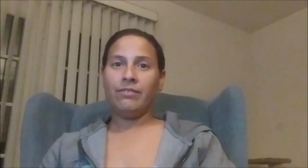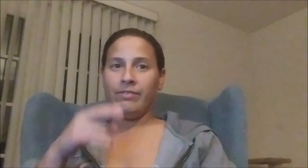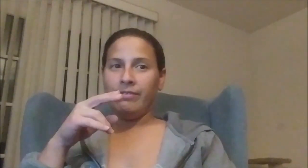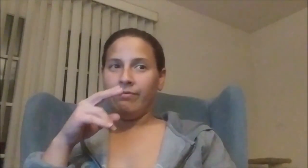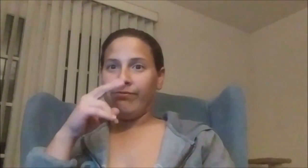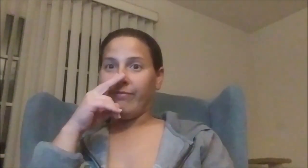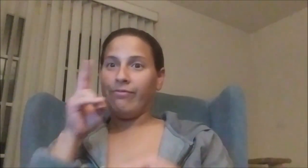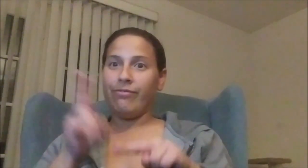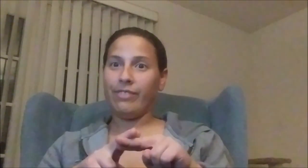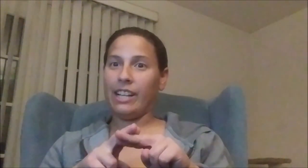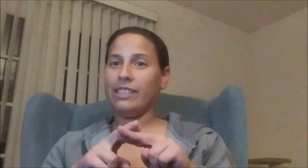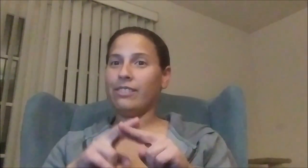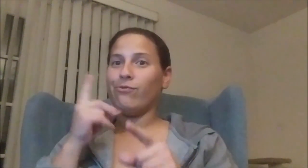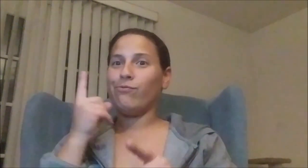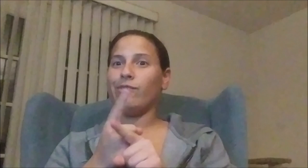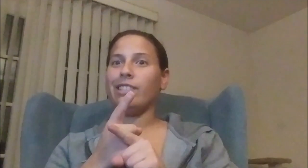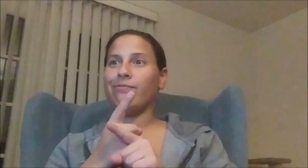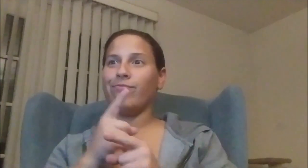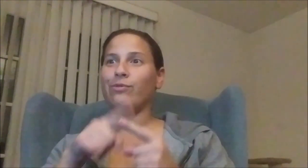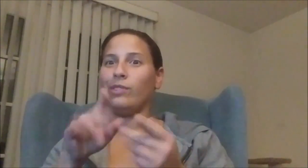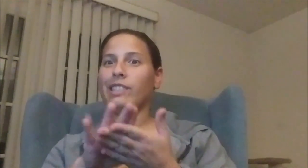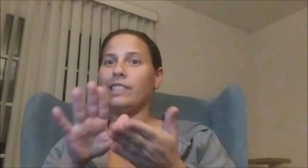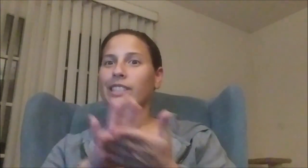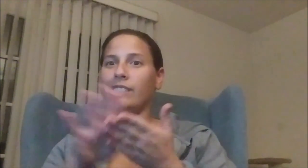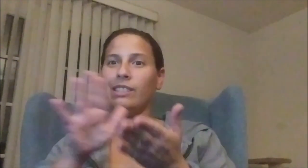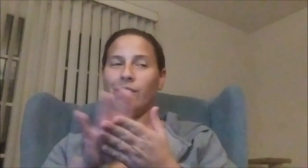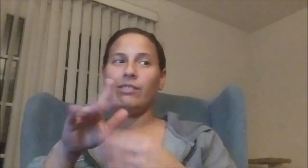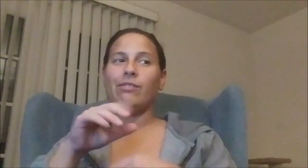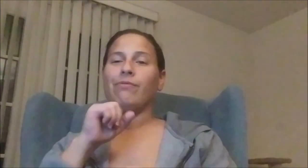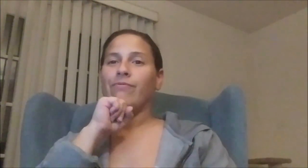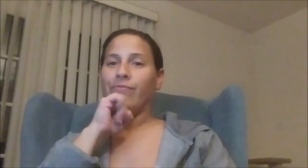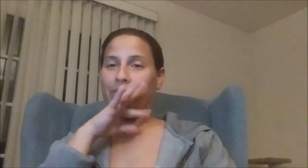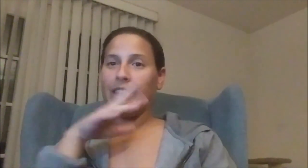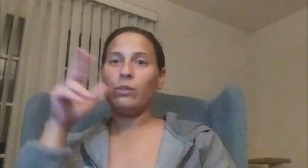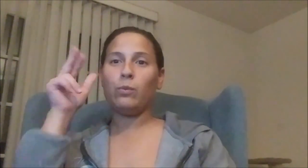Fun right??? Cleaning a flithy horse